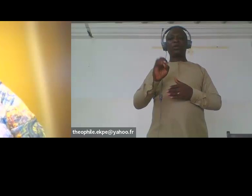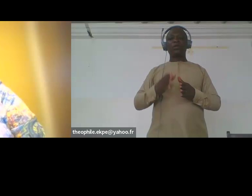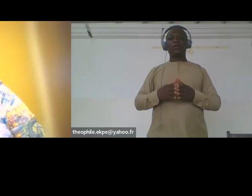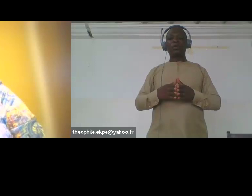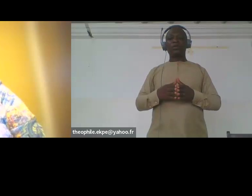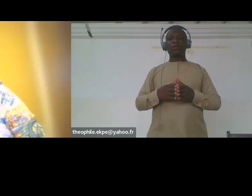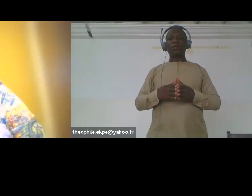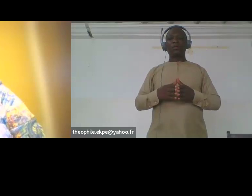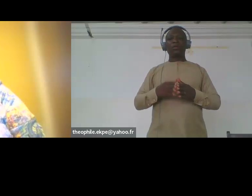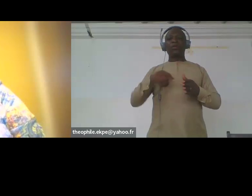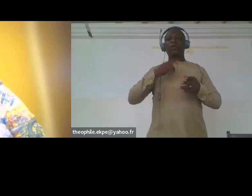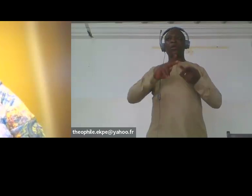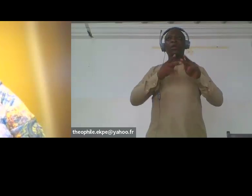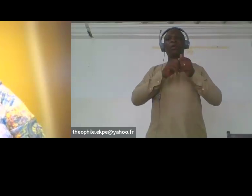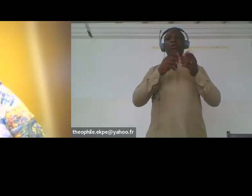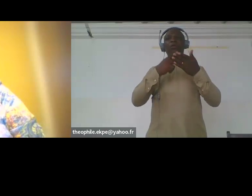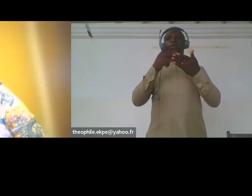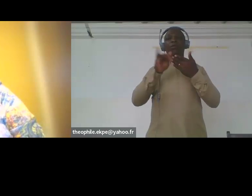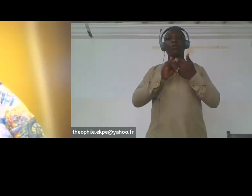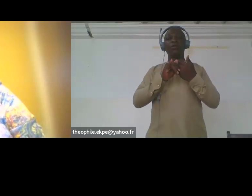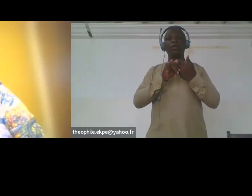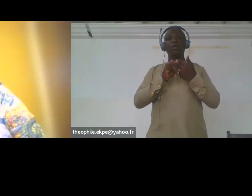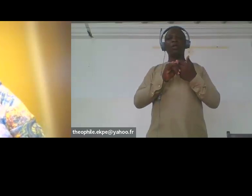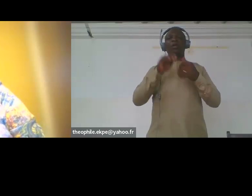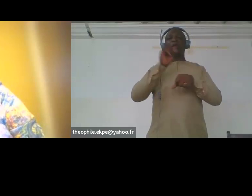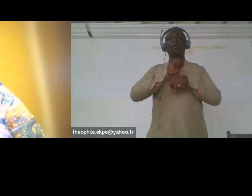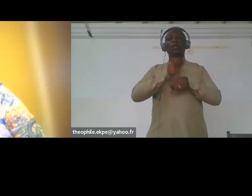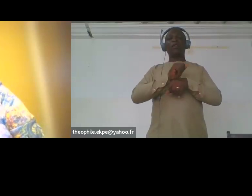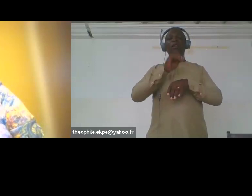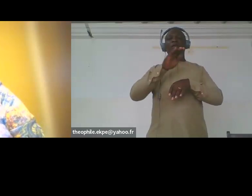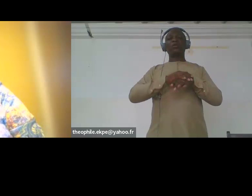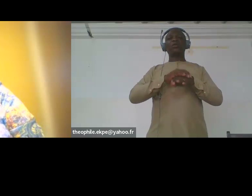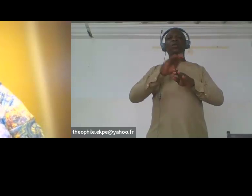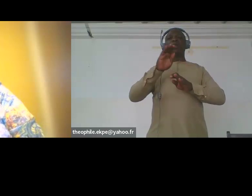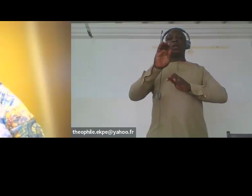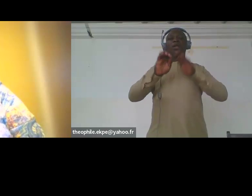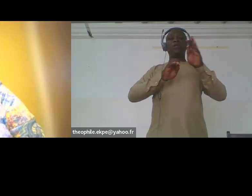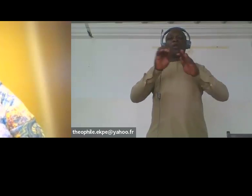worked on the in-depth assessment on the economic exclusion of women involved in